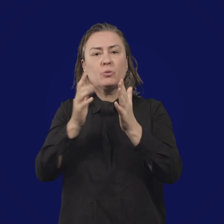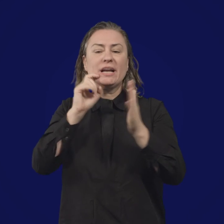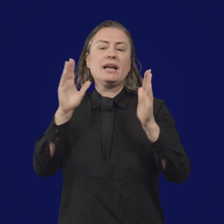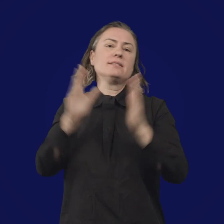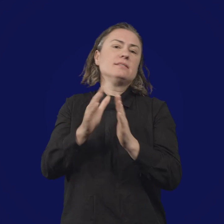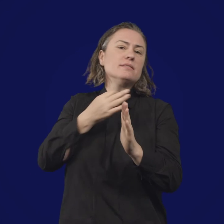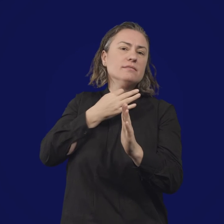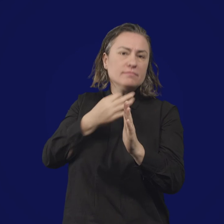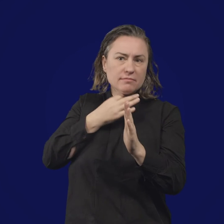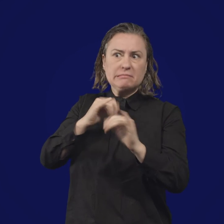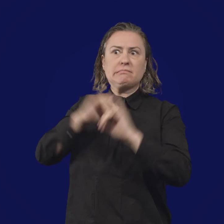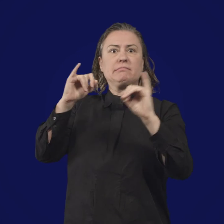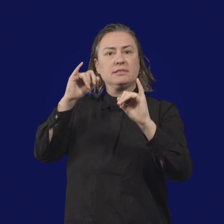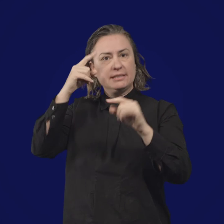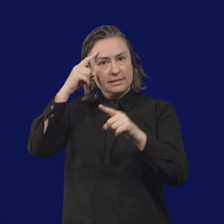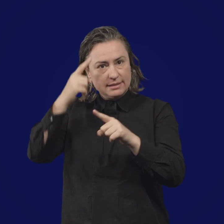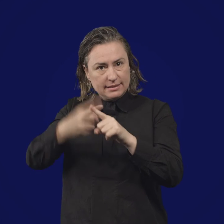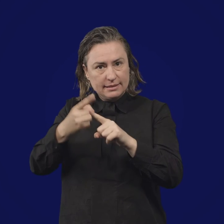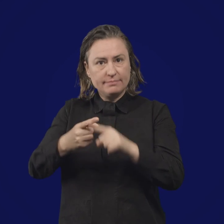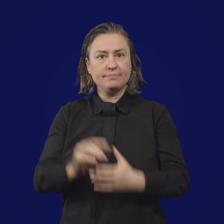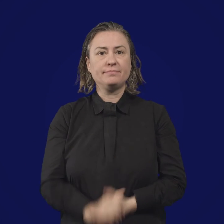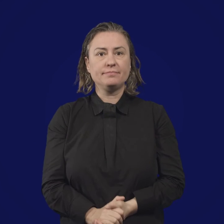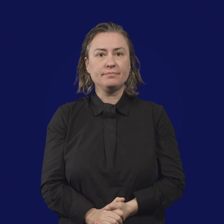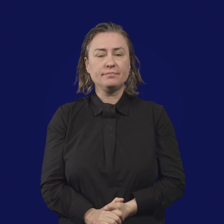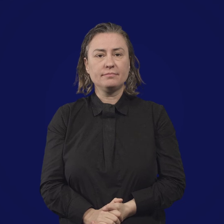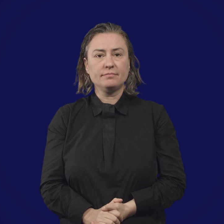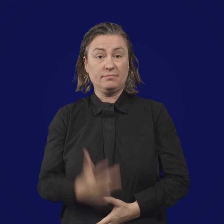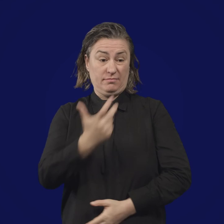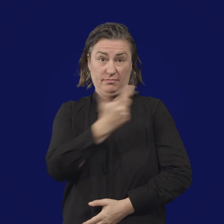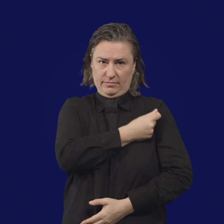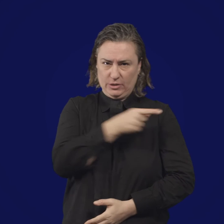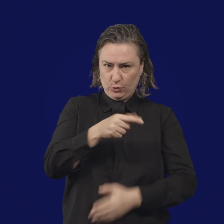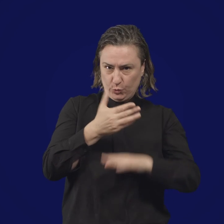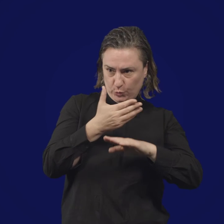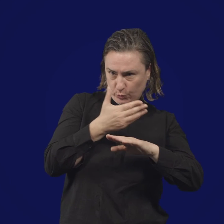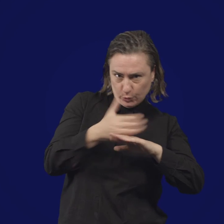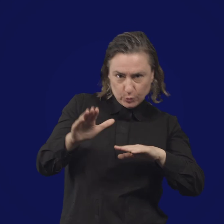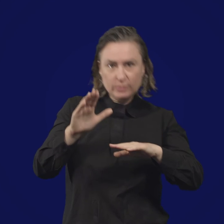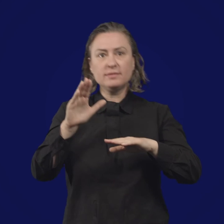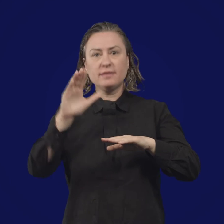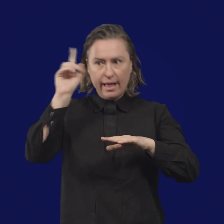The Pfizer vaccine copies and injects only the protein spike of the coronavirus.